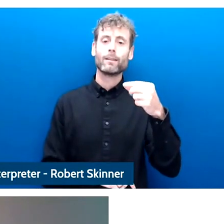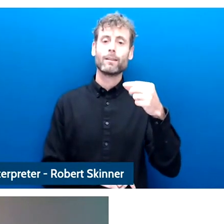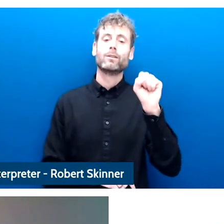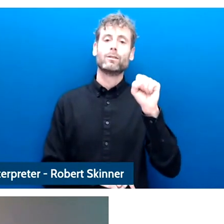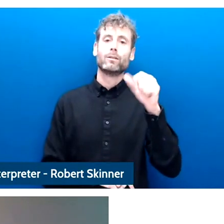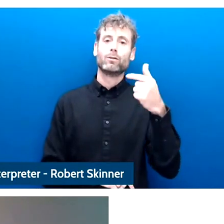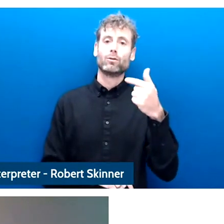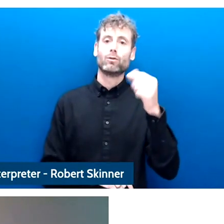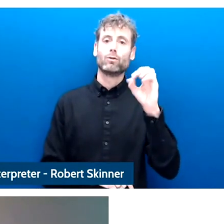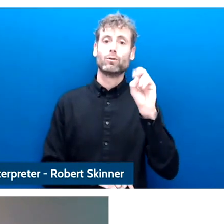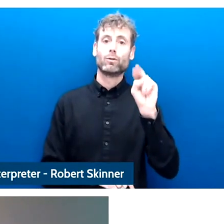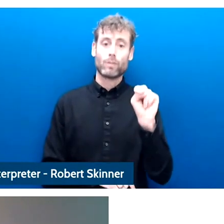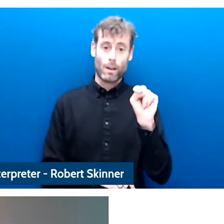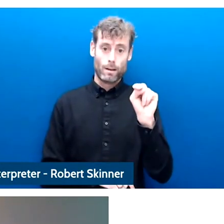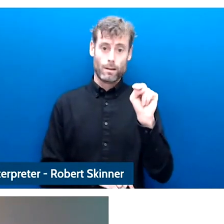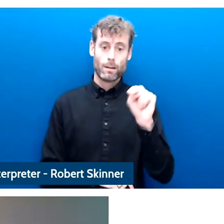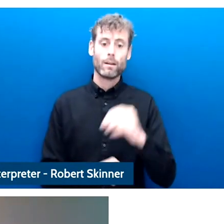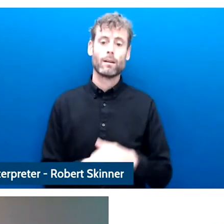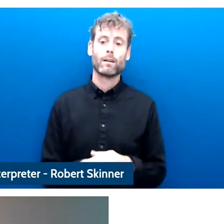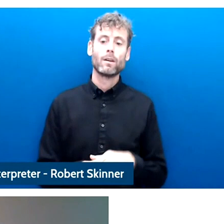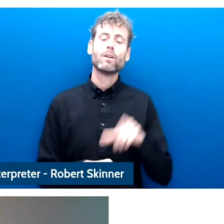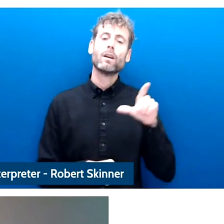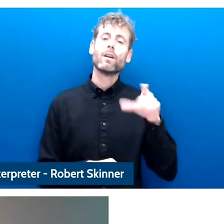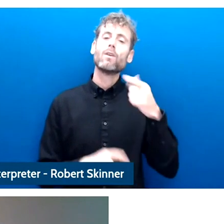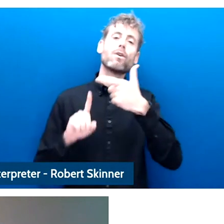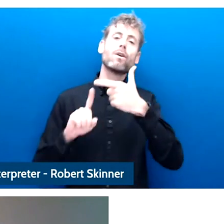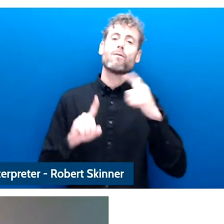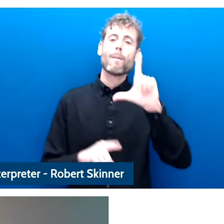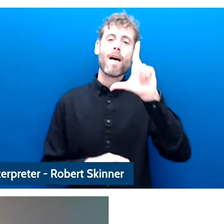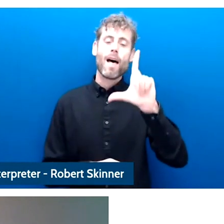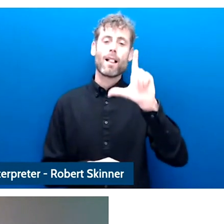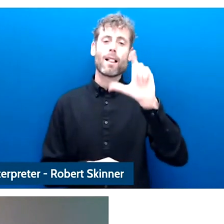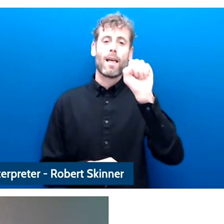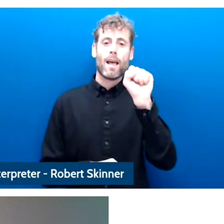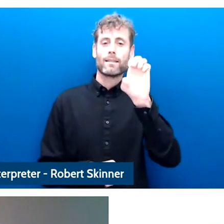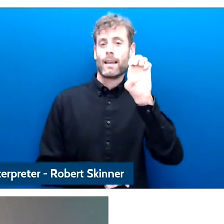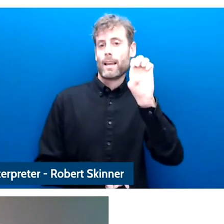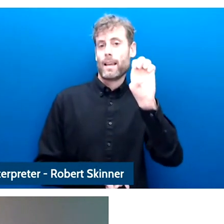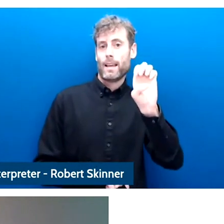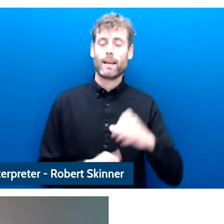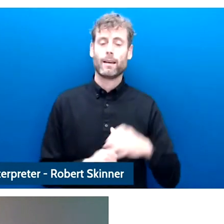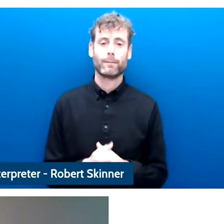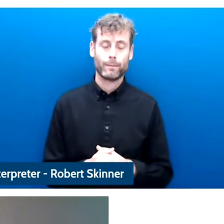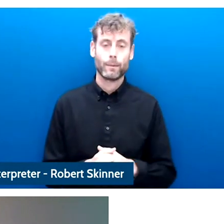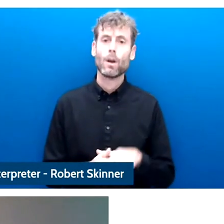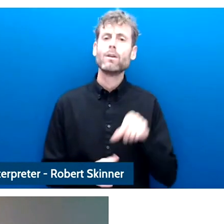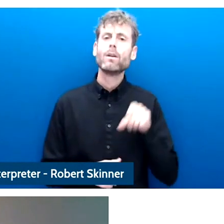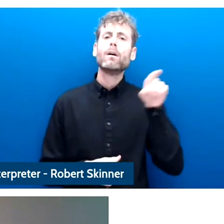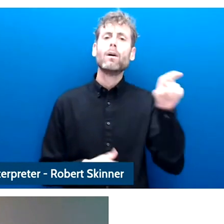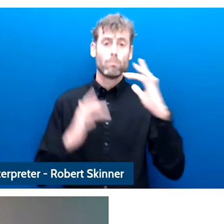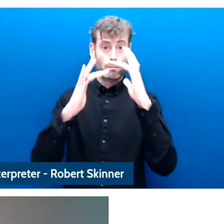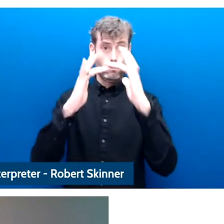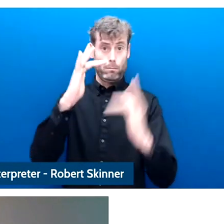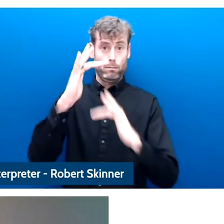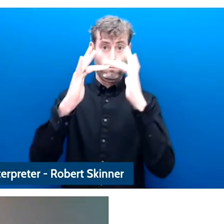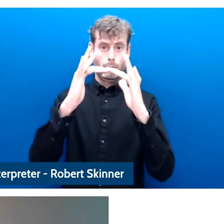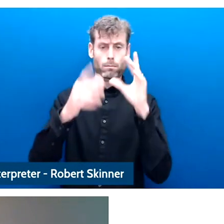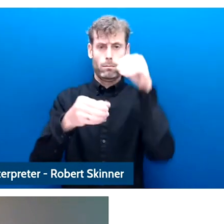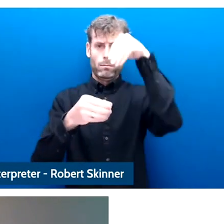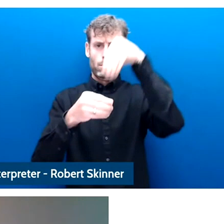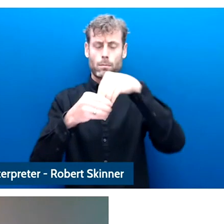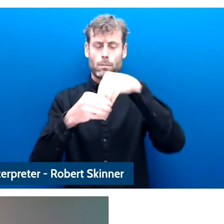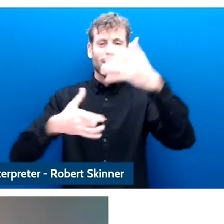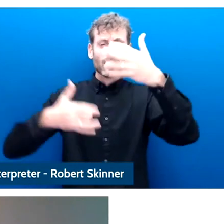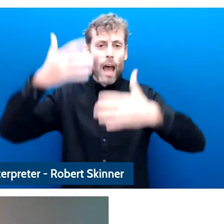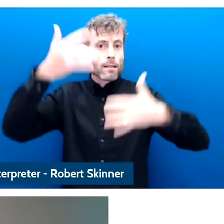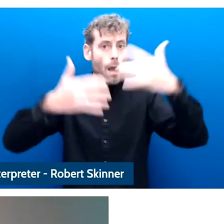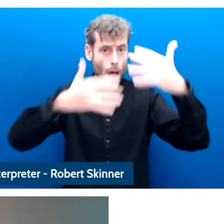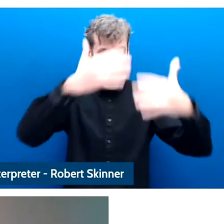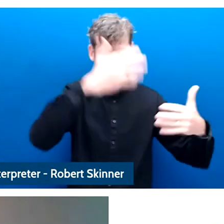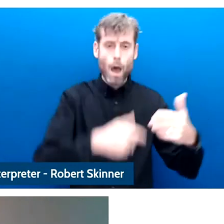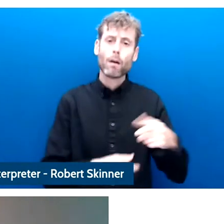get any data that we wanted from social media platform what new knowledge who we